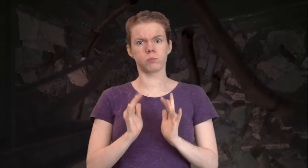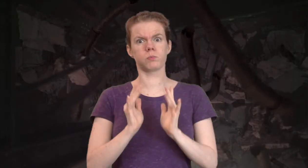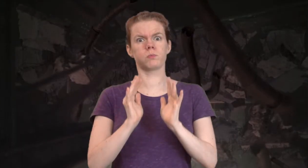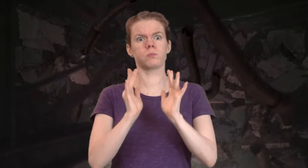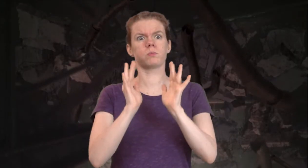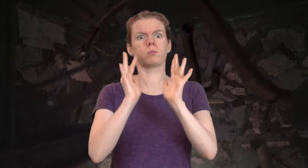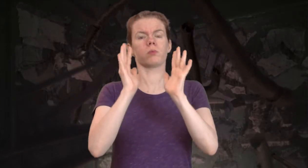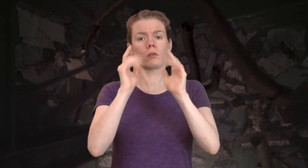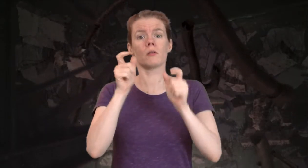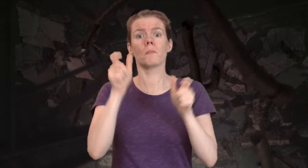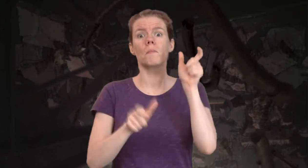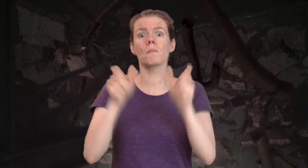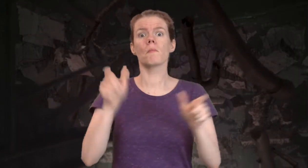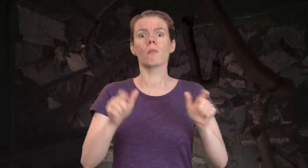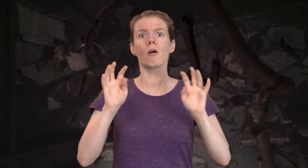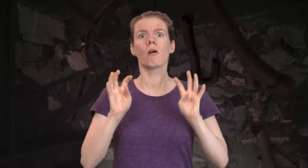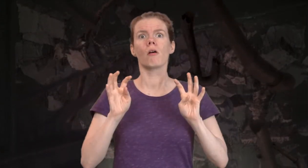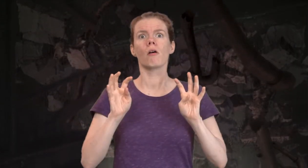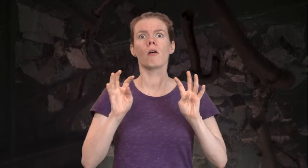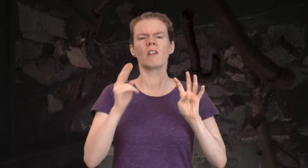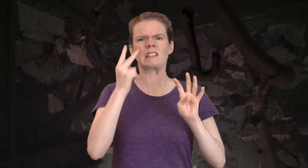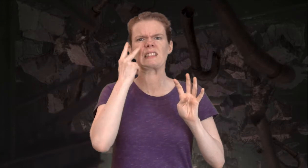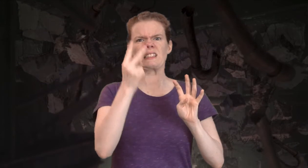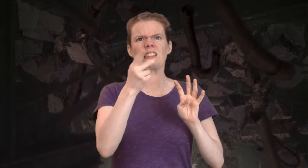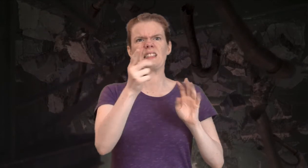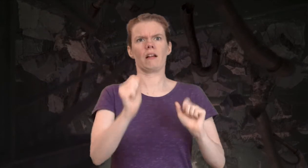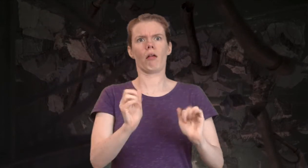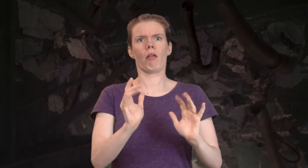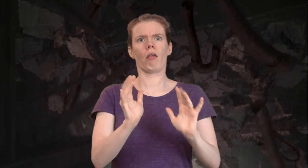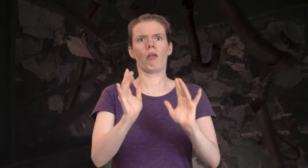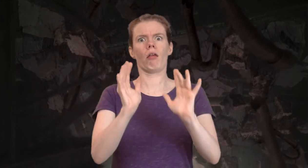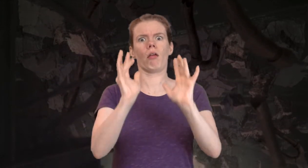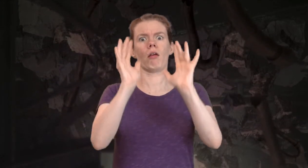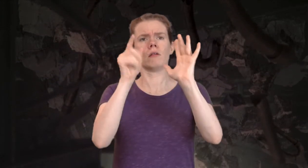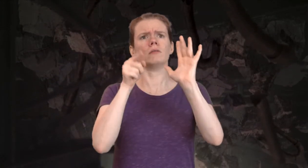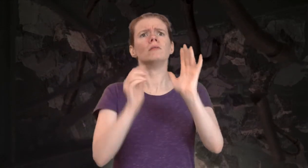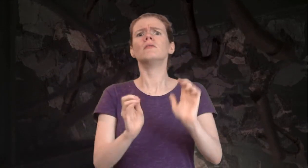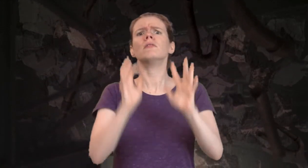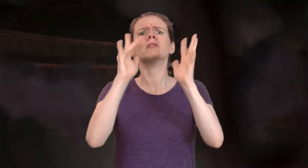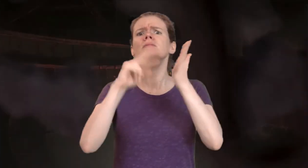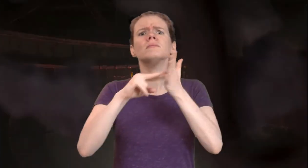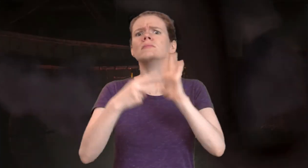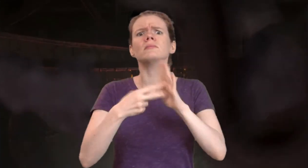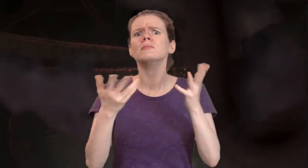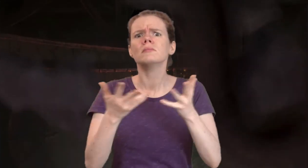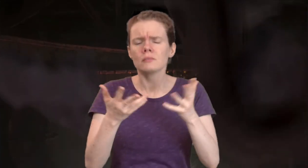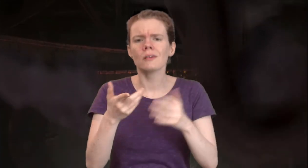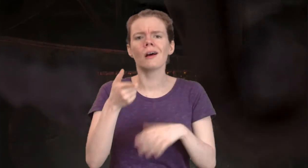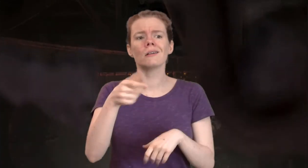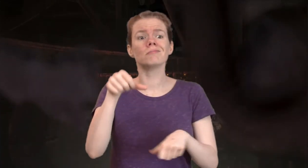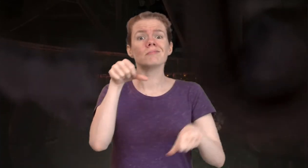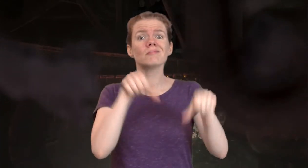Battered concrete infrastructure floats past onlookers. What do the twisted metal and concrete signify?